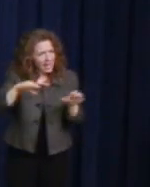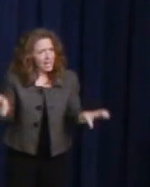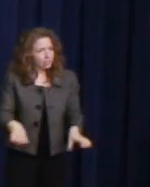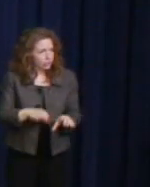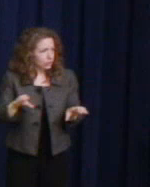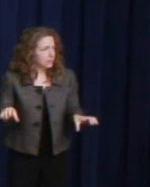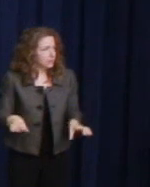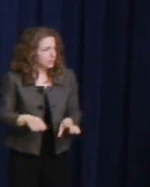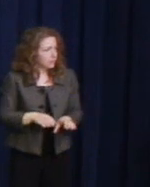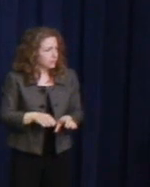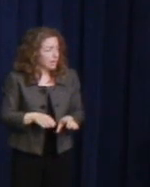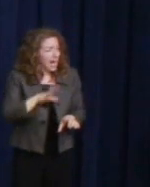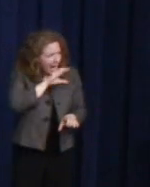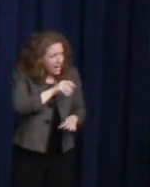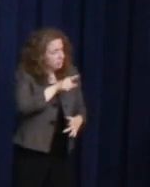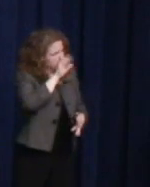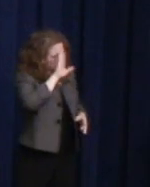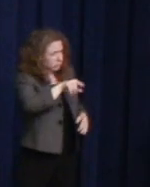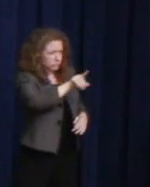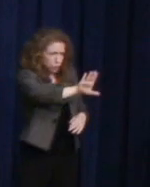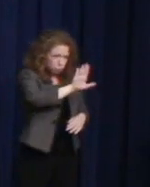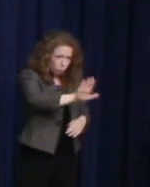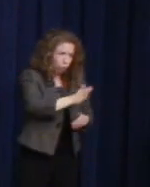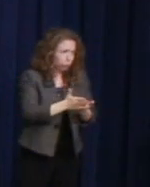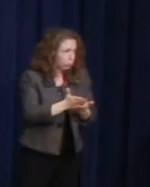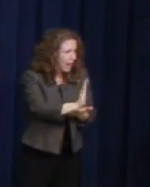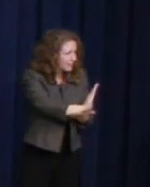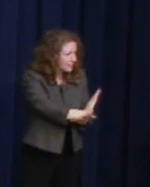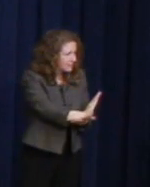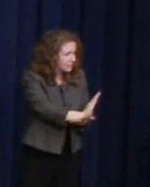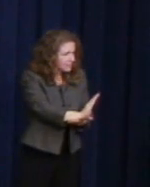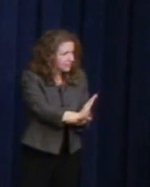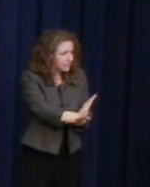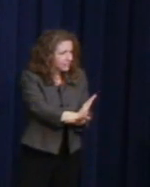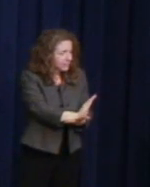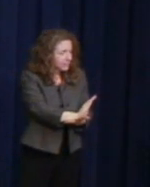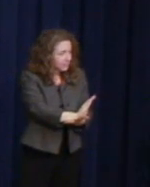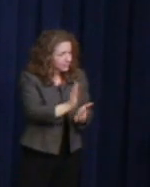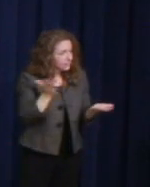to do so, which of course it was.